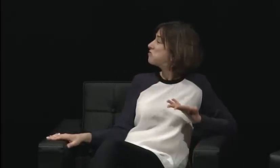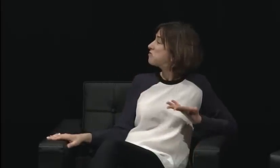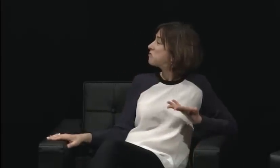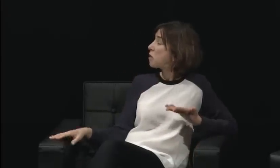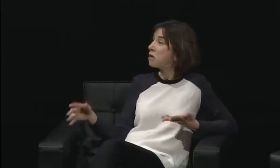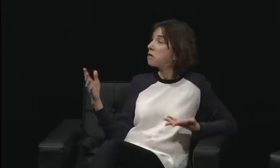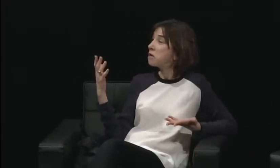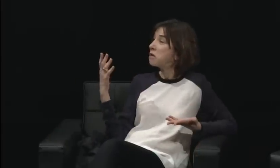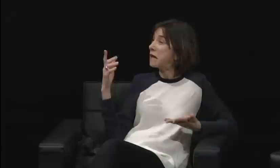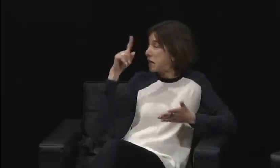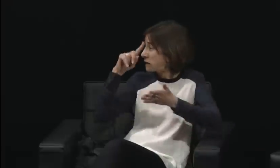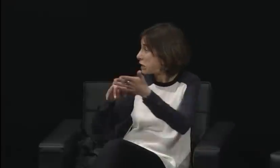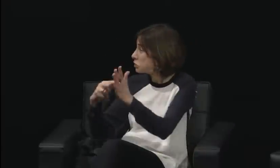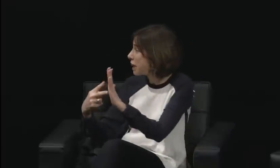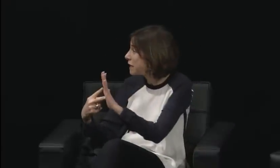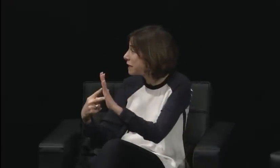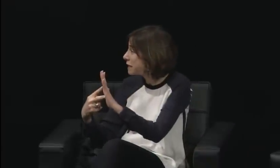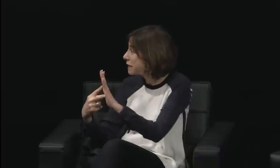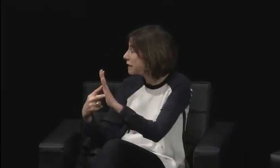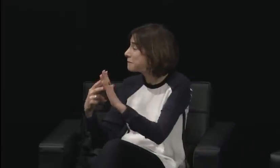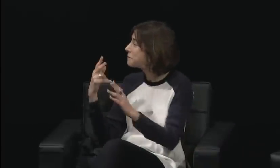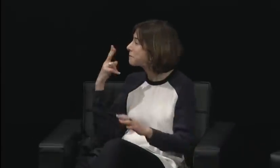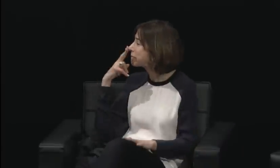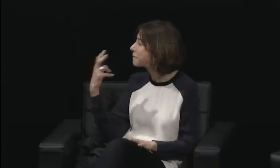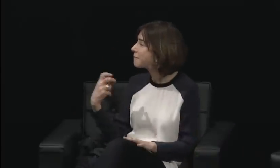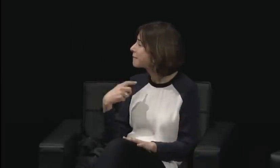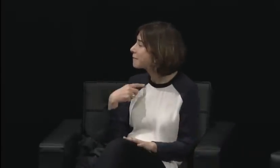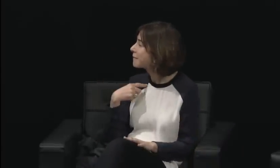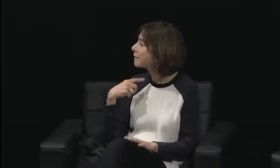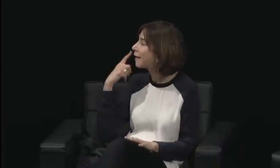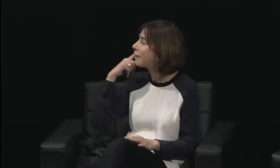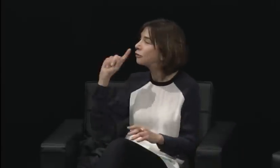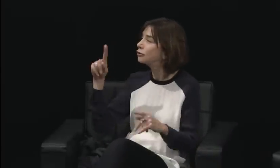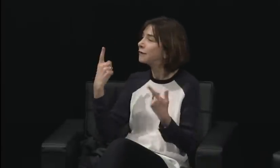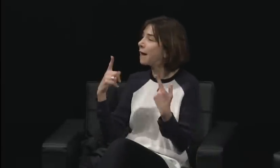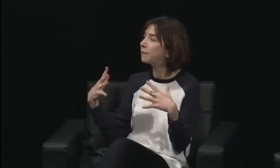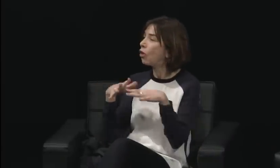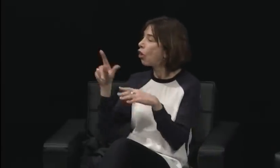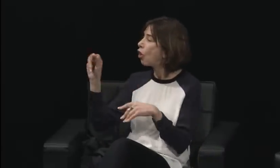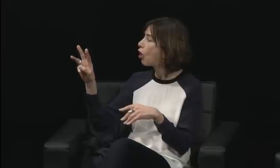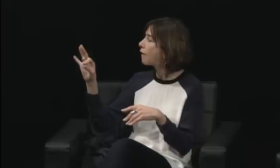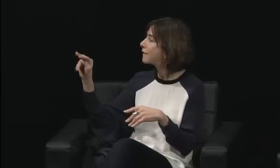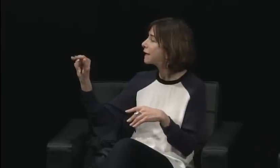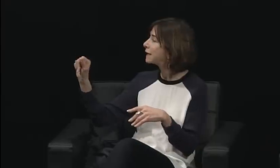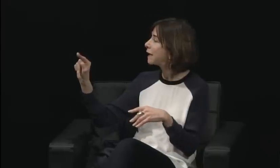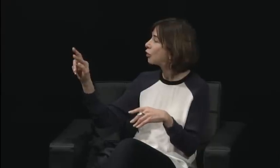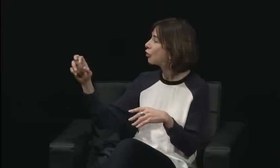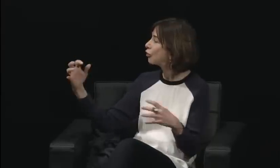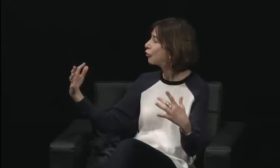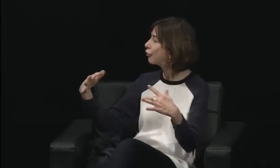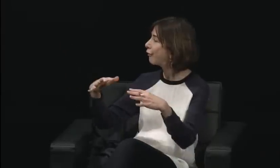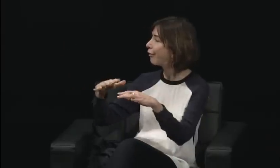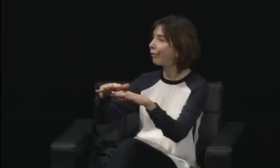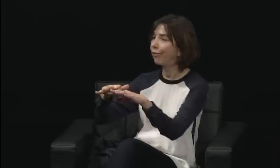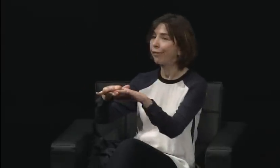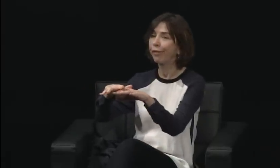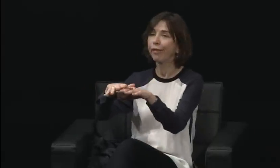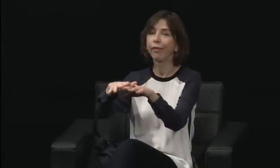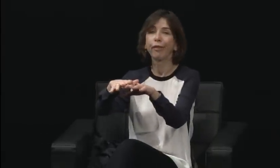at this crowd of people and it was all men. I was literally the only woman in that room.